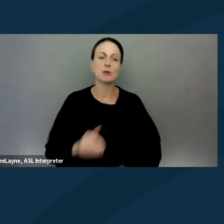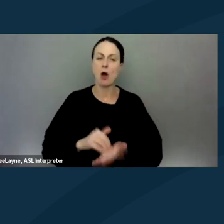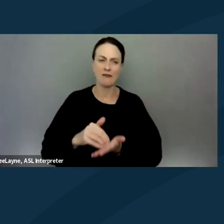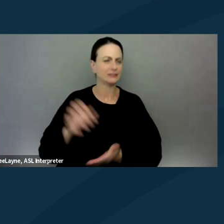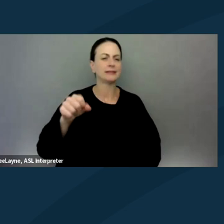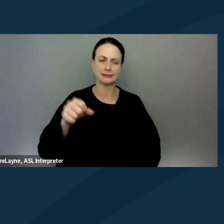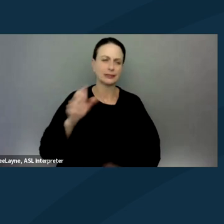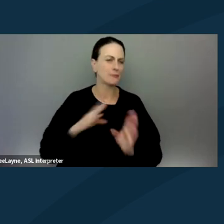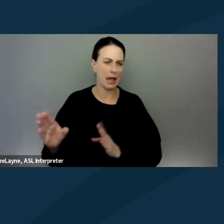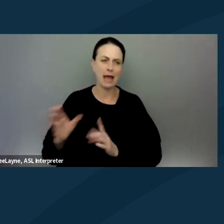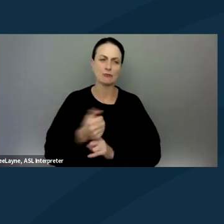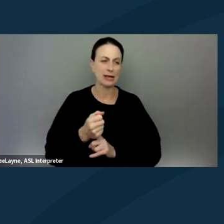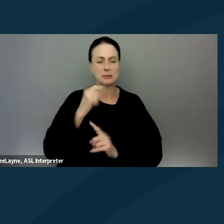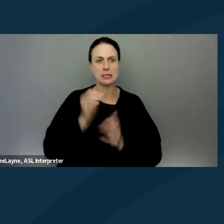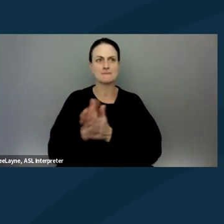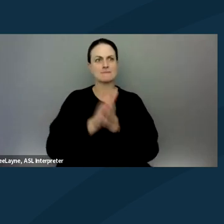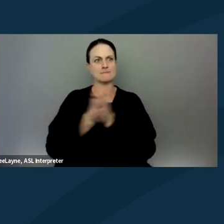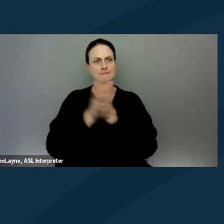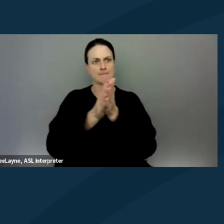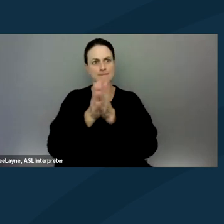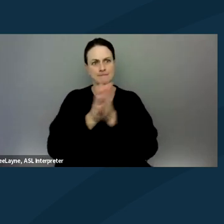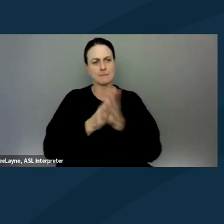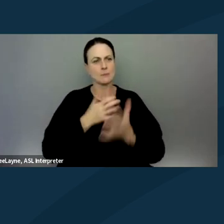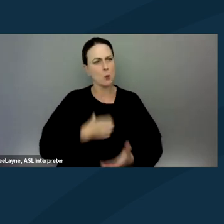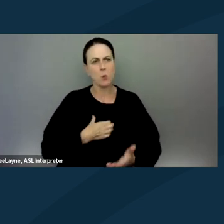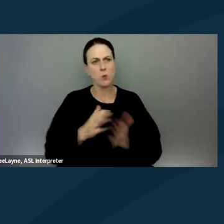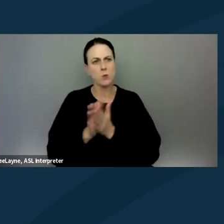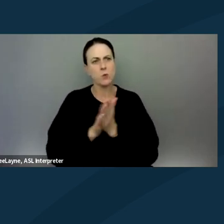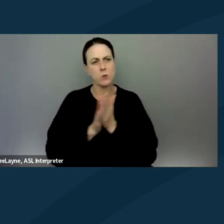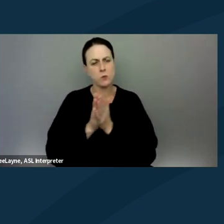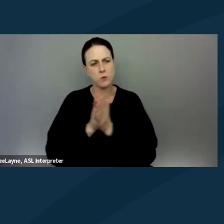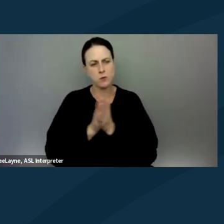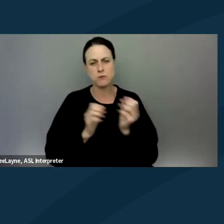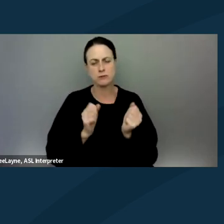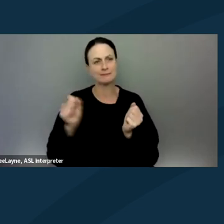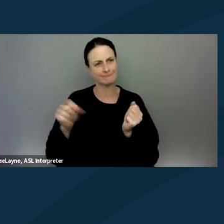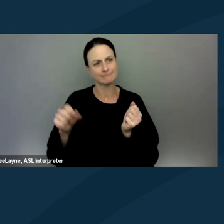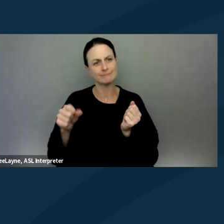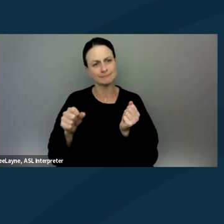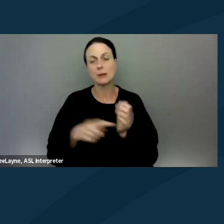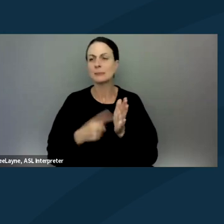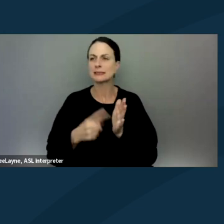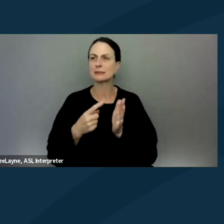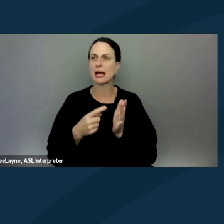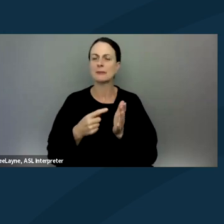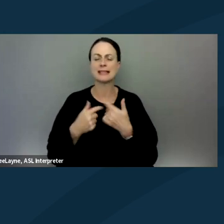because I'm so passionate about it, yes. But there were some times that I did not intend